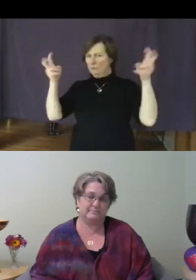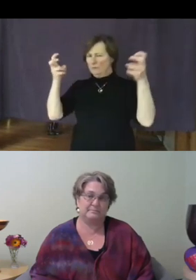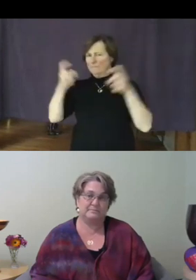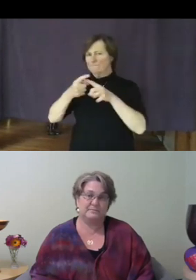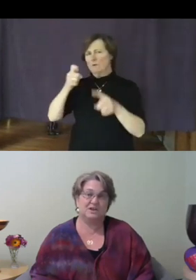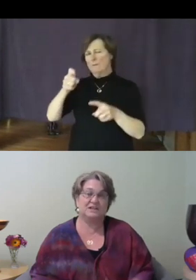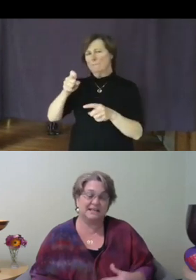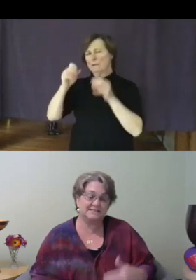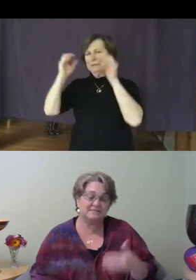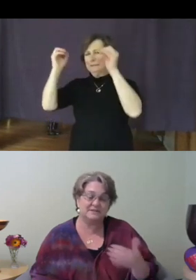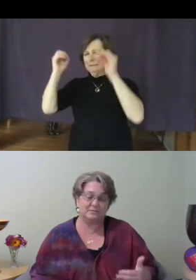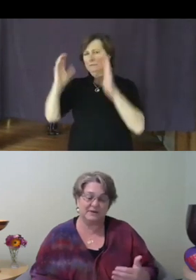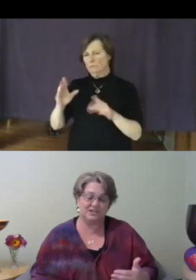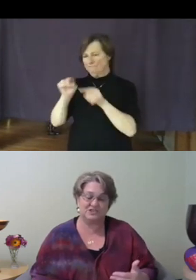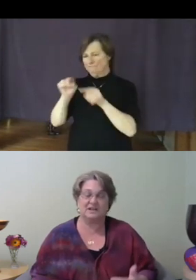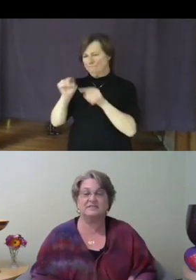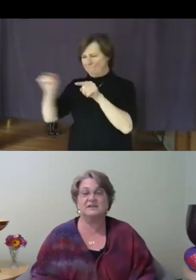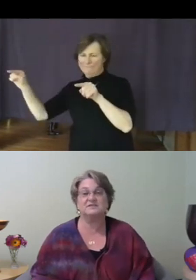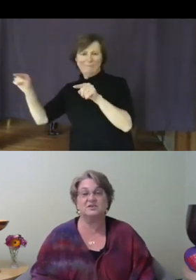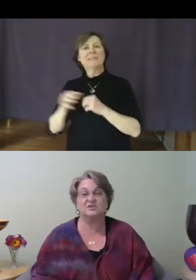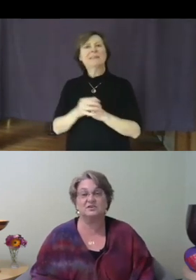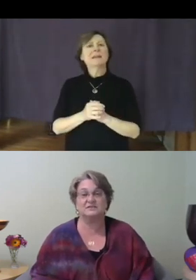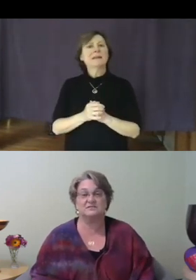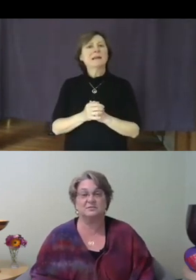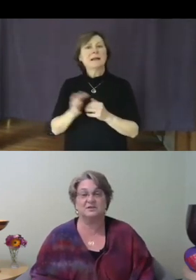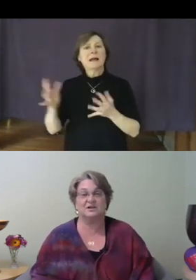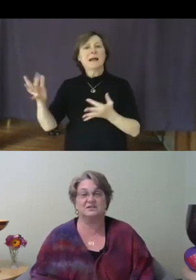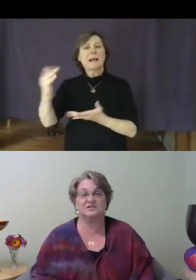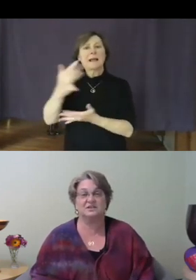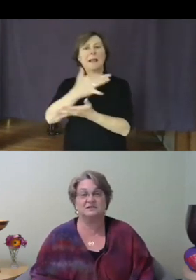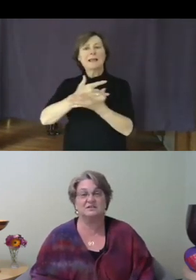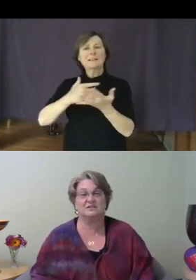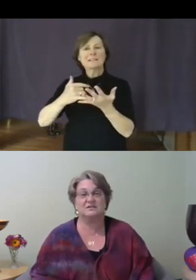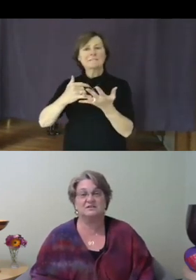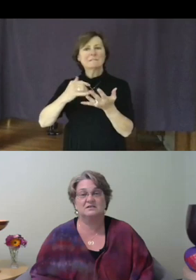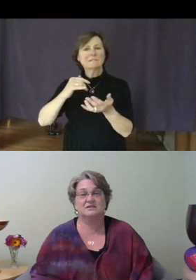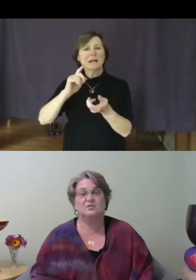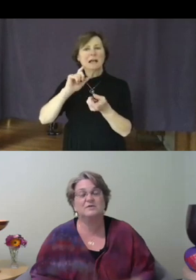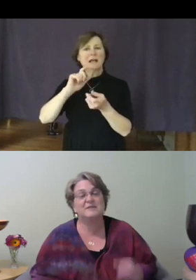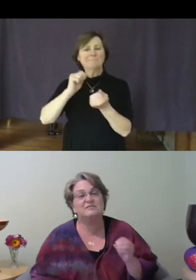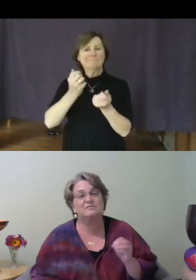"Collective liberation," I think, is our current terminology. We've been avoiding